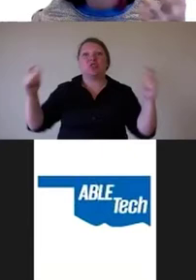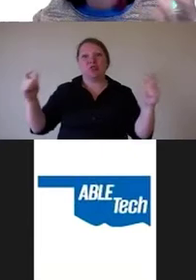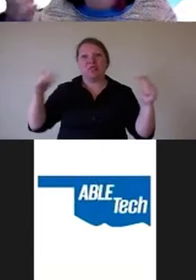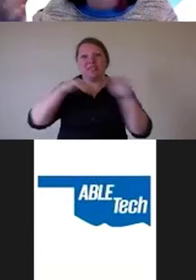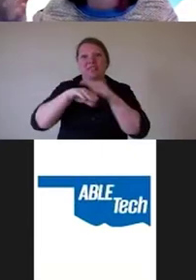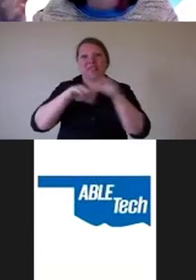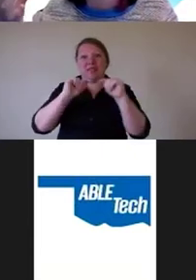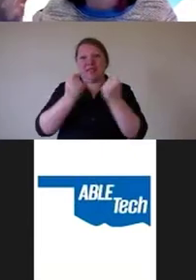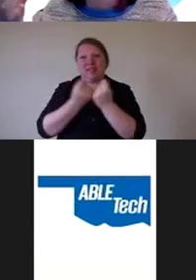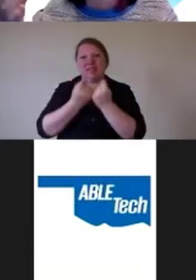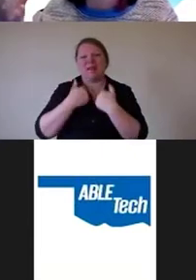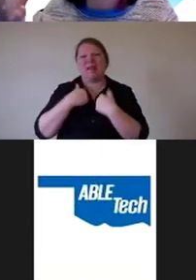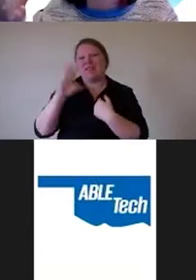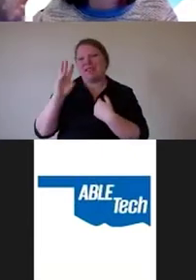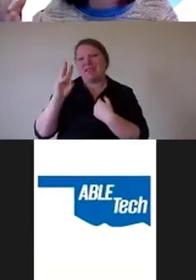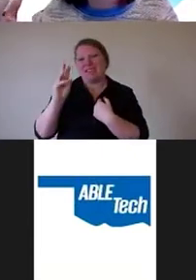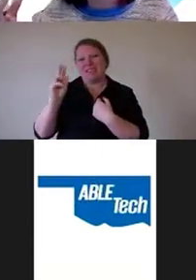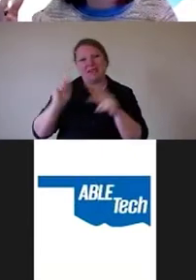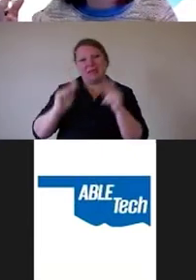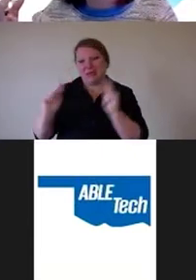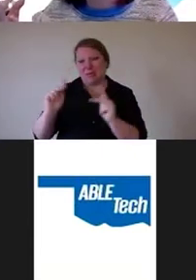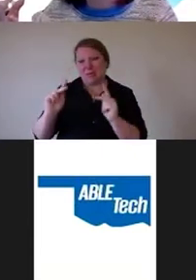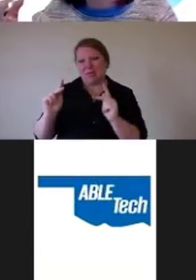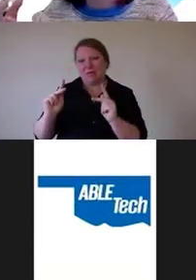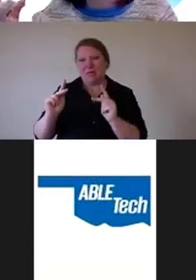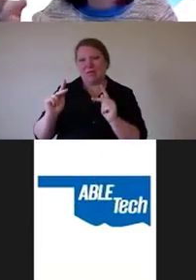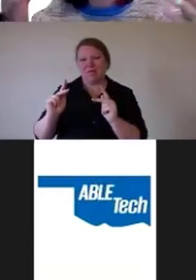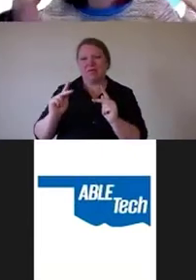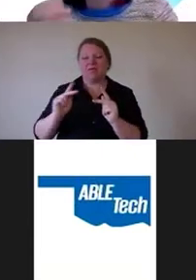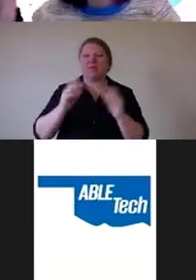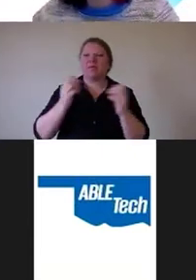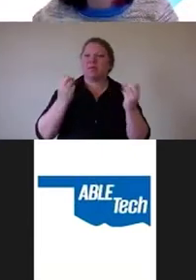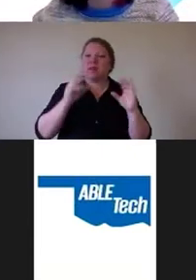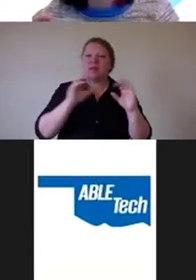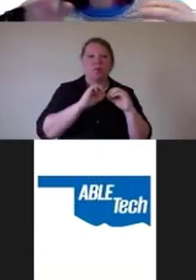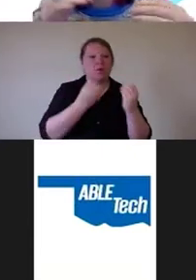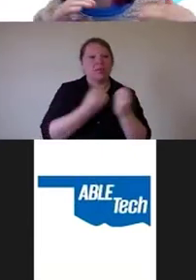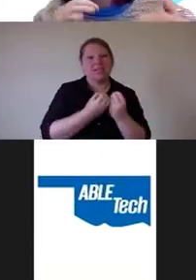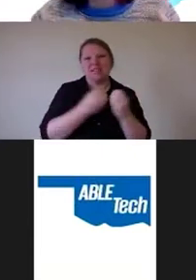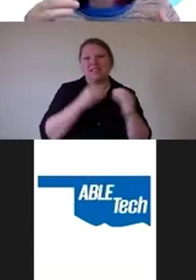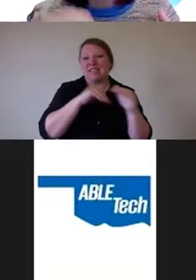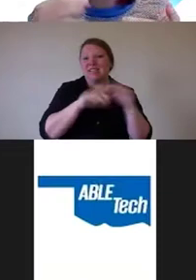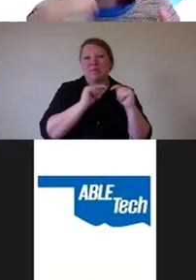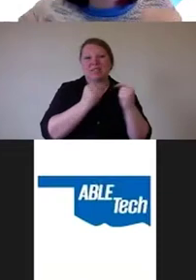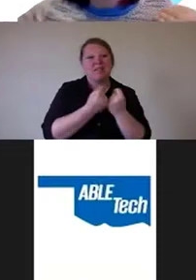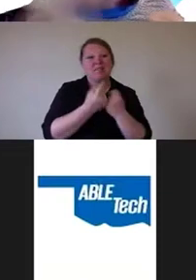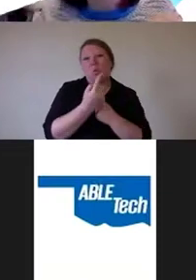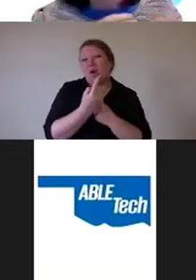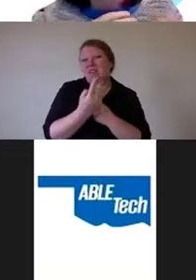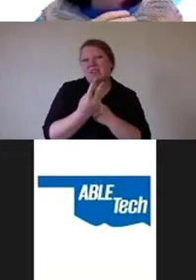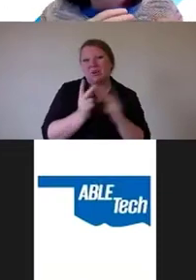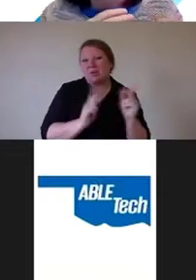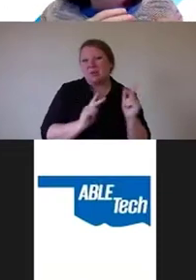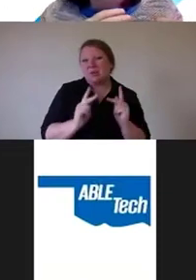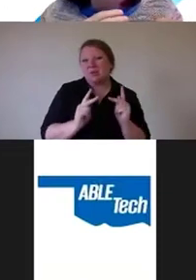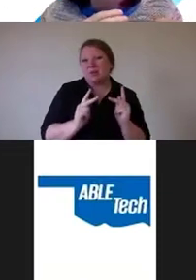Most most organizations, their accessibility teams are one or two. Some people subcontract all the work out.